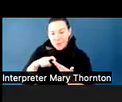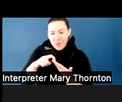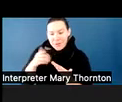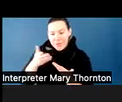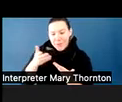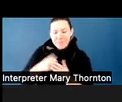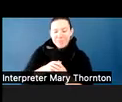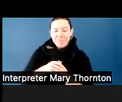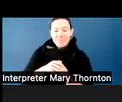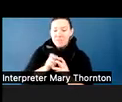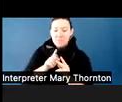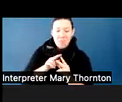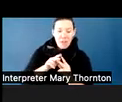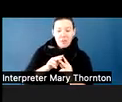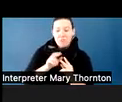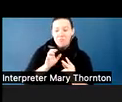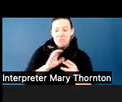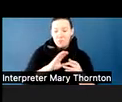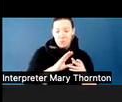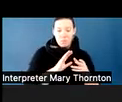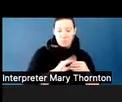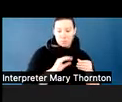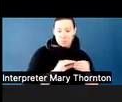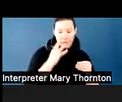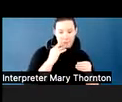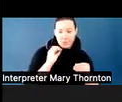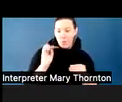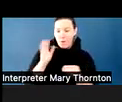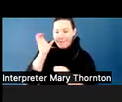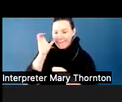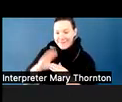or the communicator-- without using the letter R, we would love to hear from you.